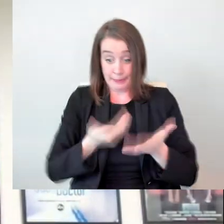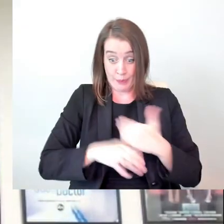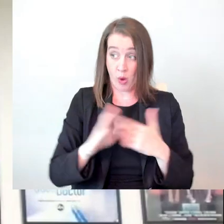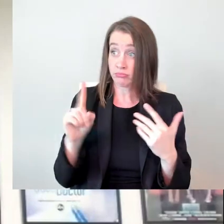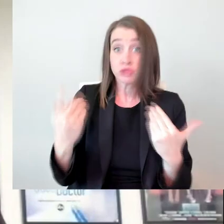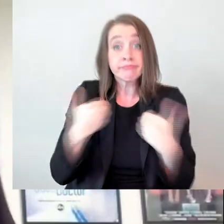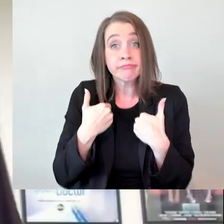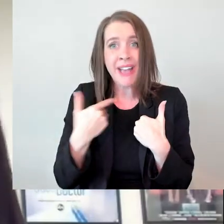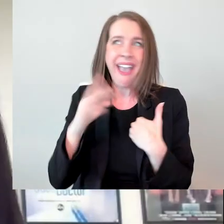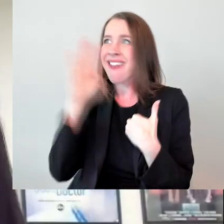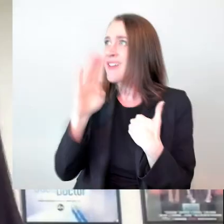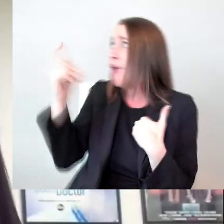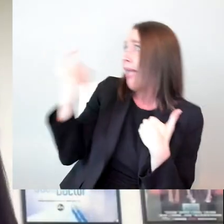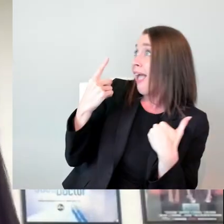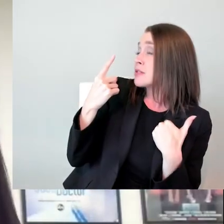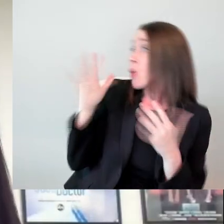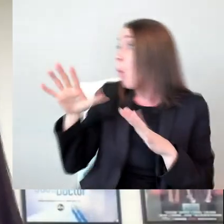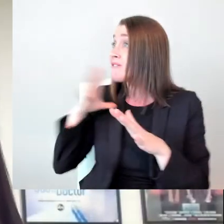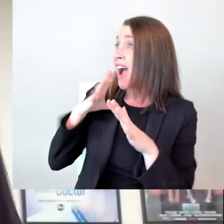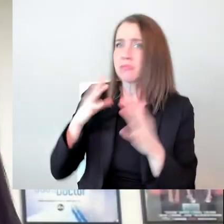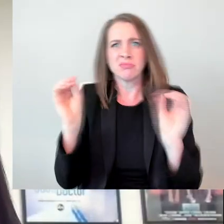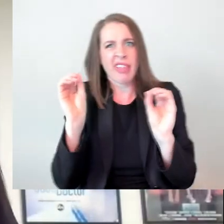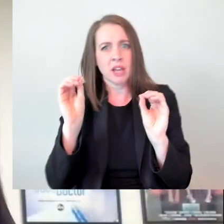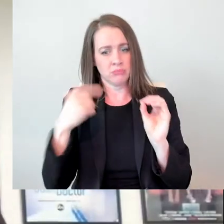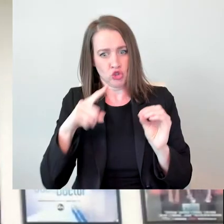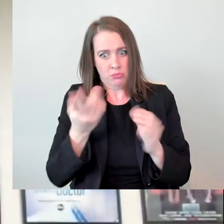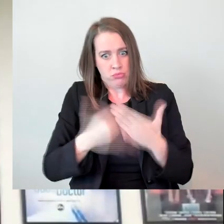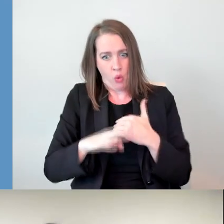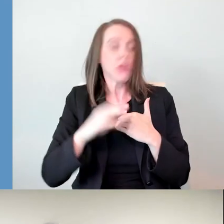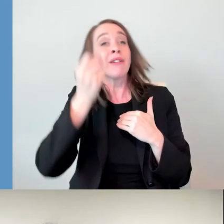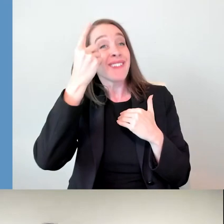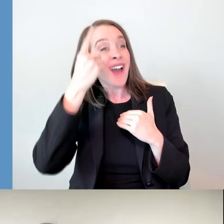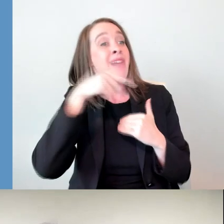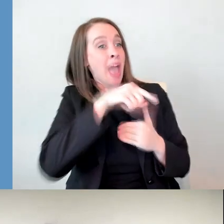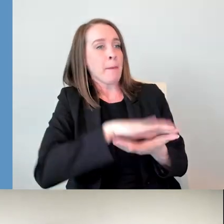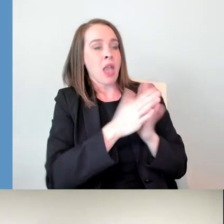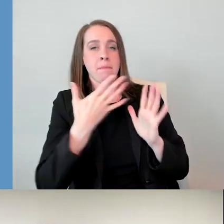oh, hey, let's talk about what makes you diverse, right? And I think we need to have these conversations to get over